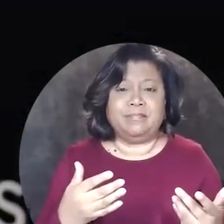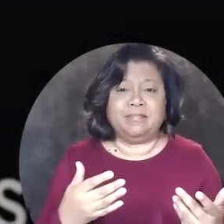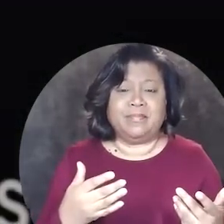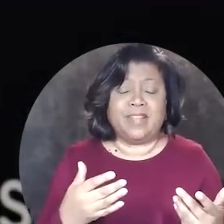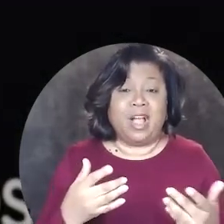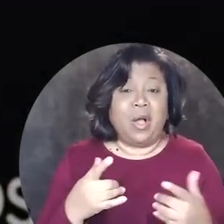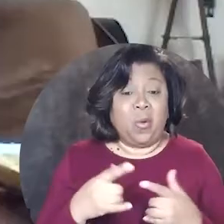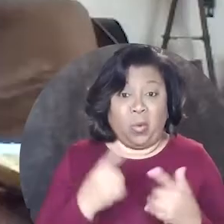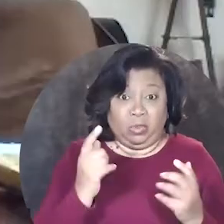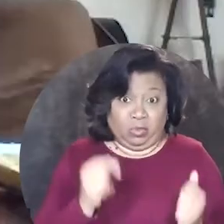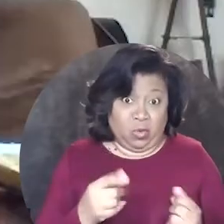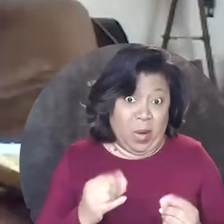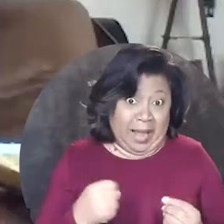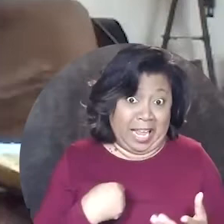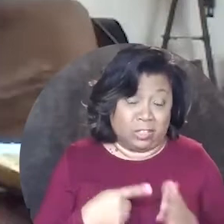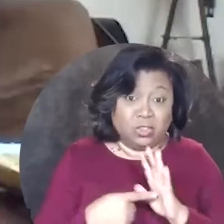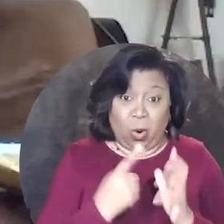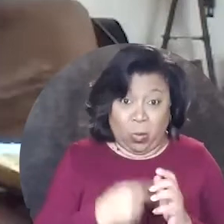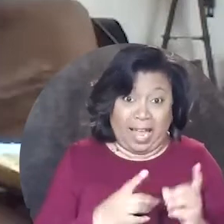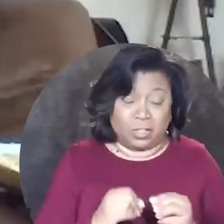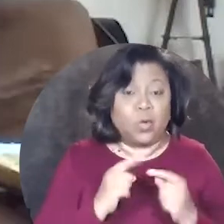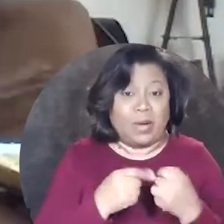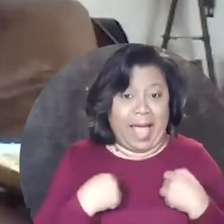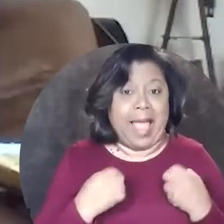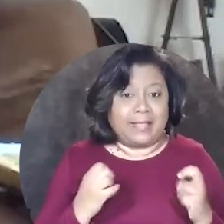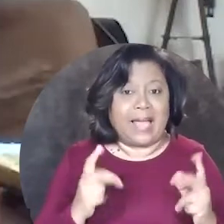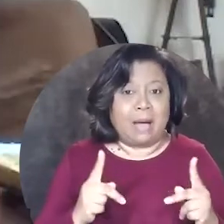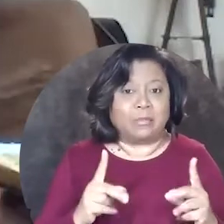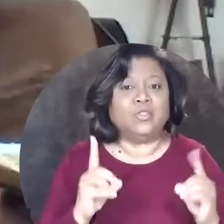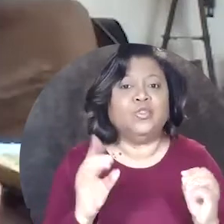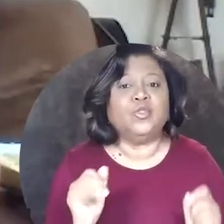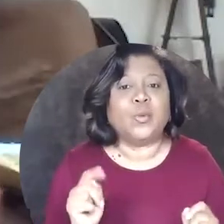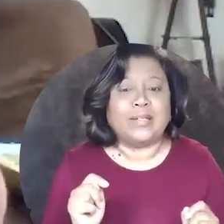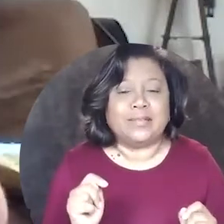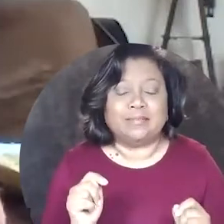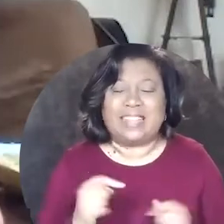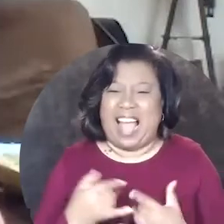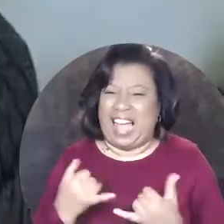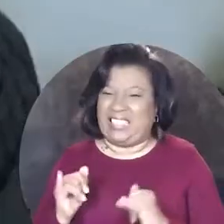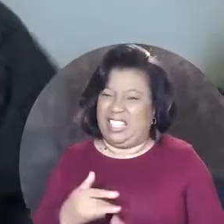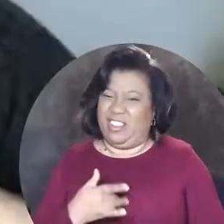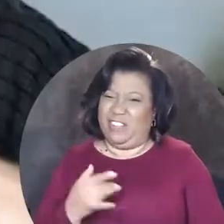show what I could do when I have the opportunity to do it